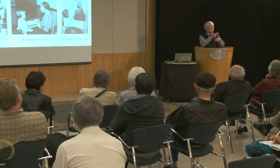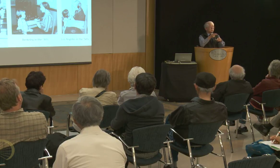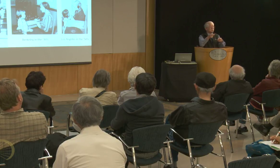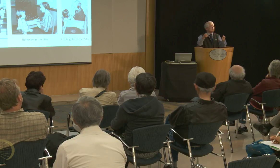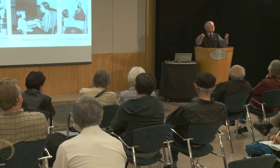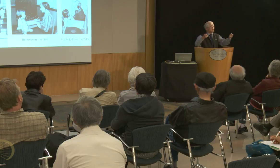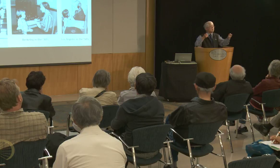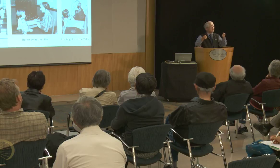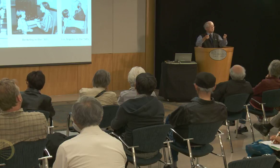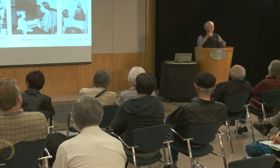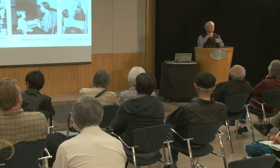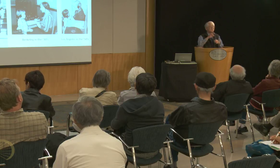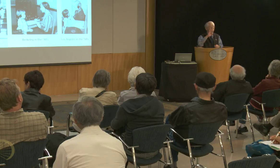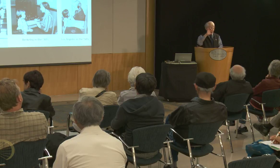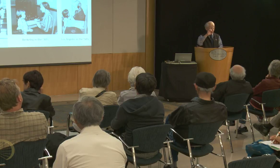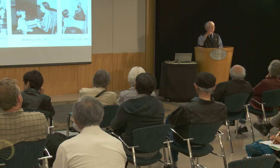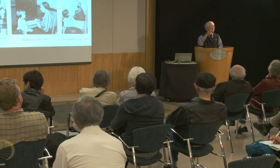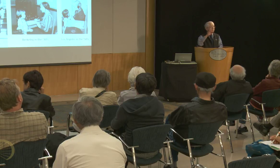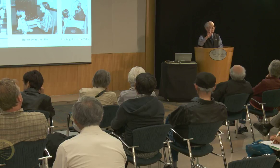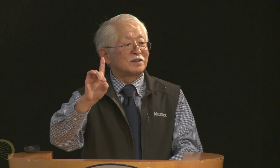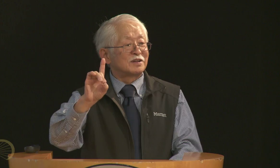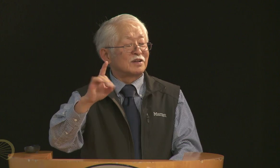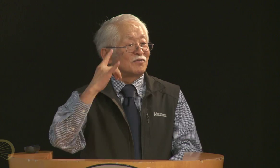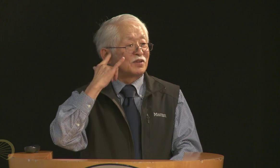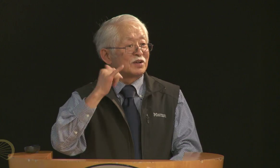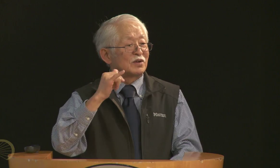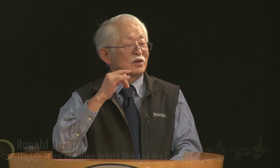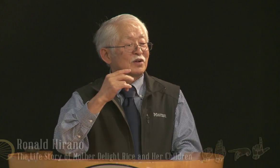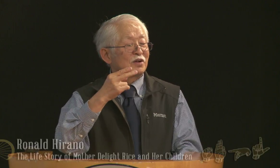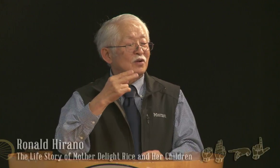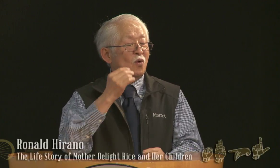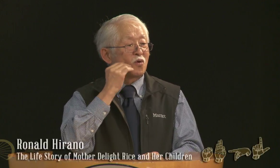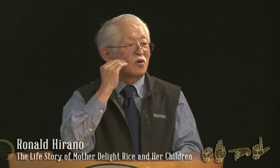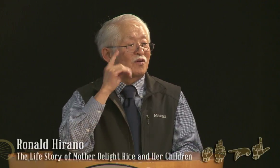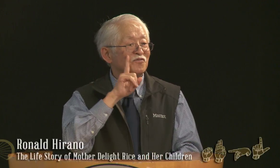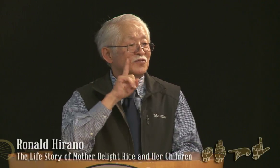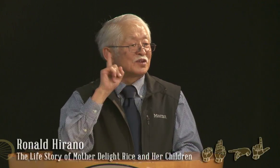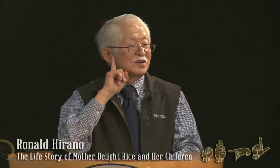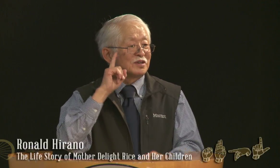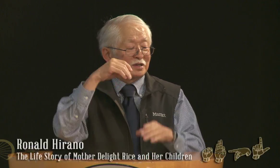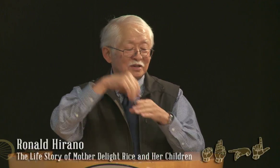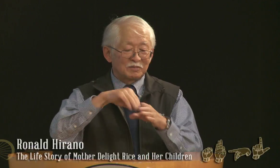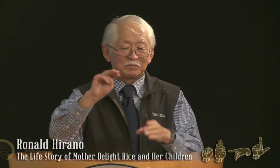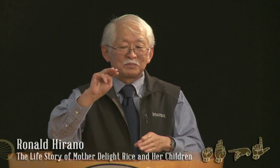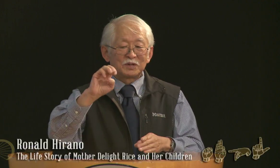in LA, she became a manager at the California Home for the Deaf,